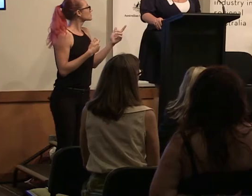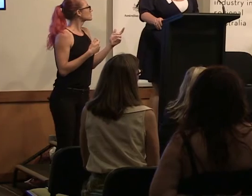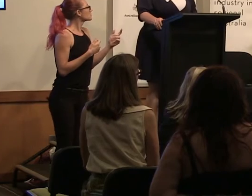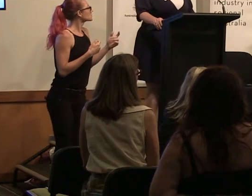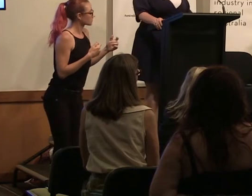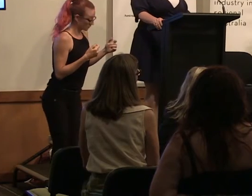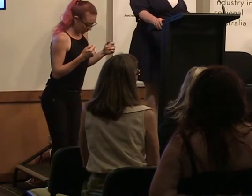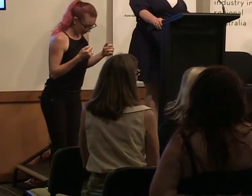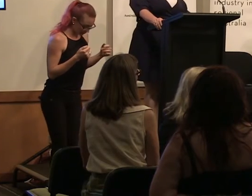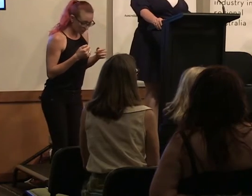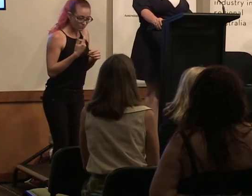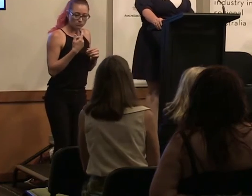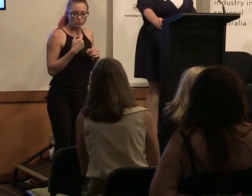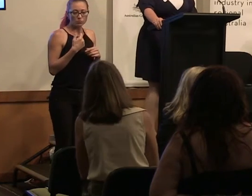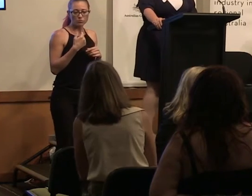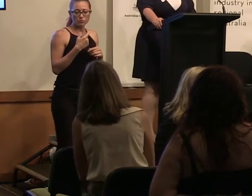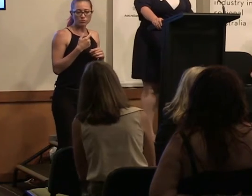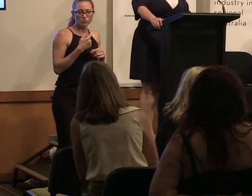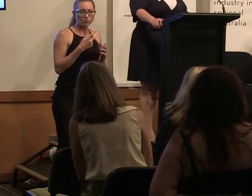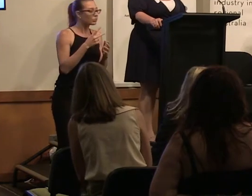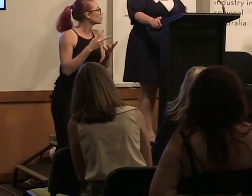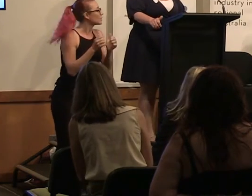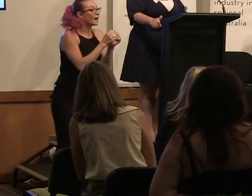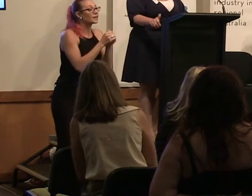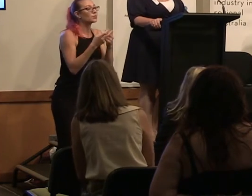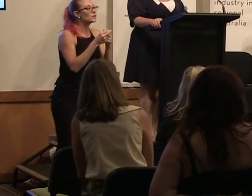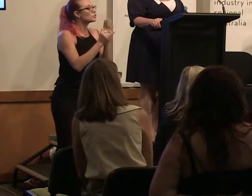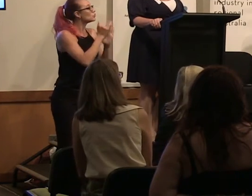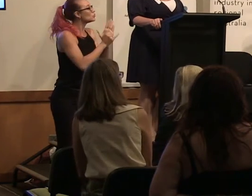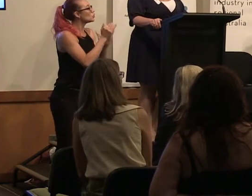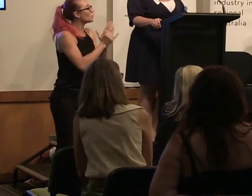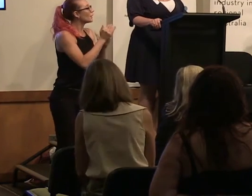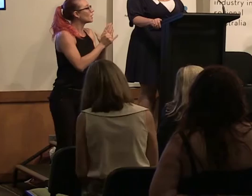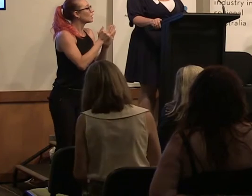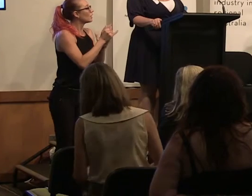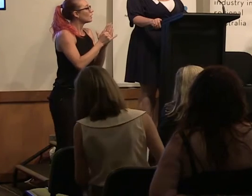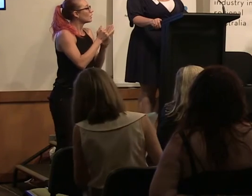Sure, we partnered with YouTube to look at how